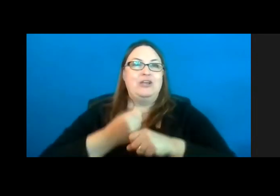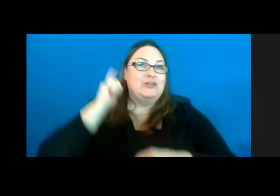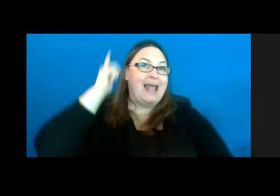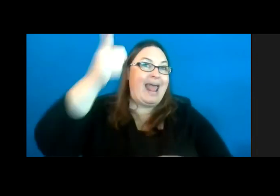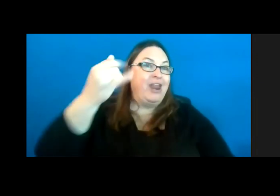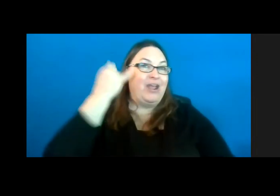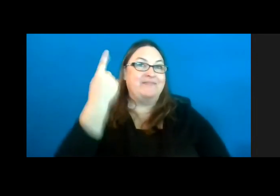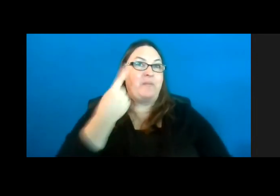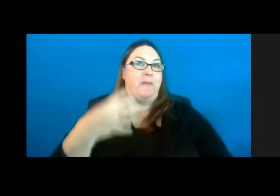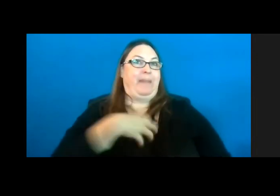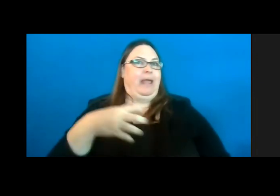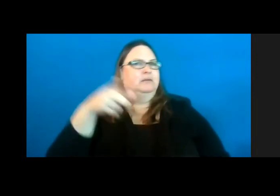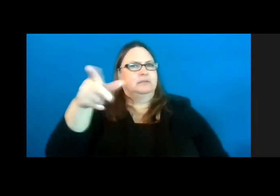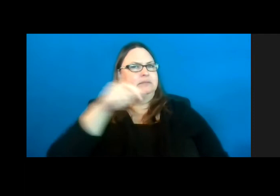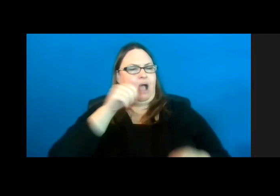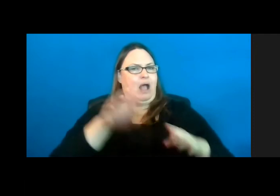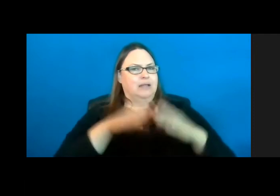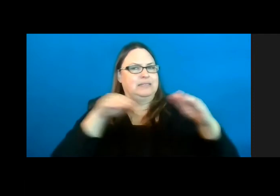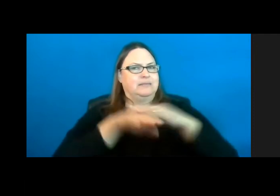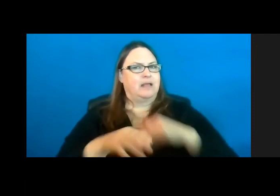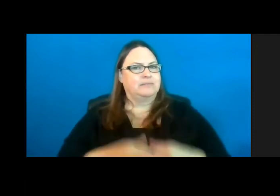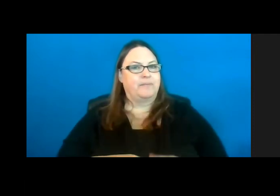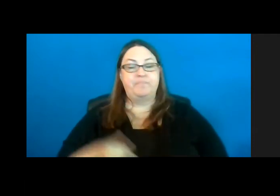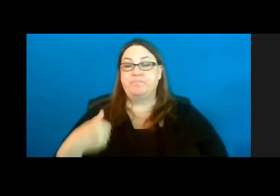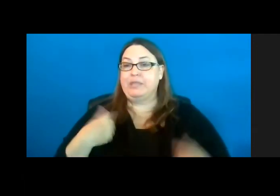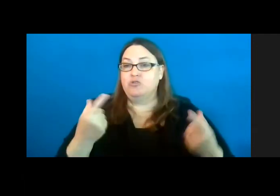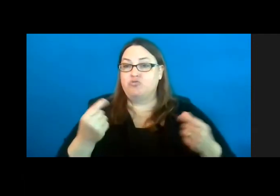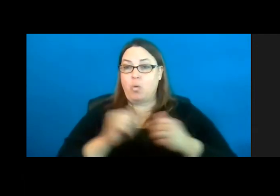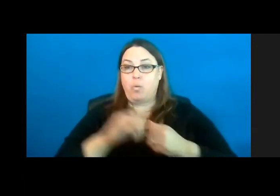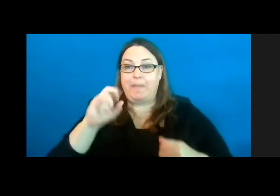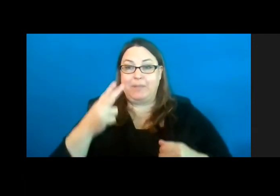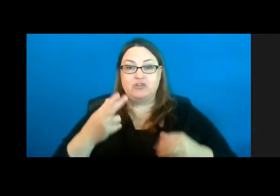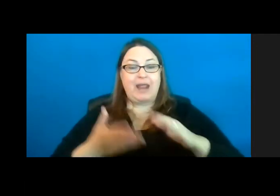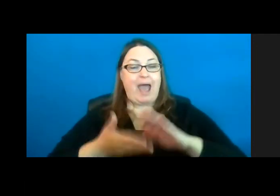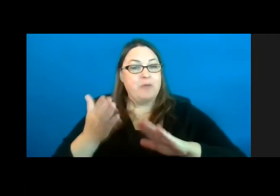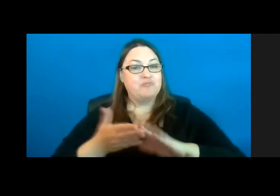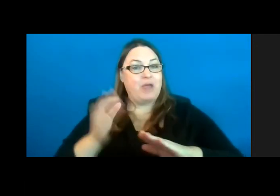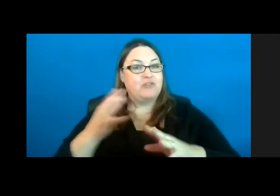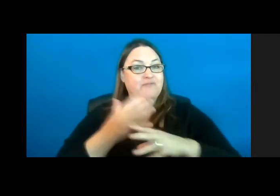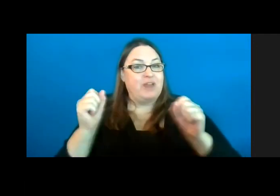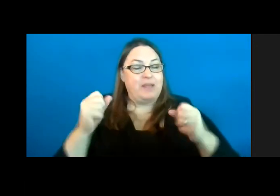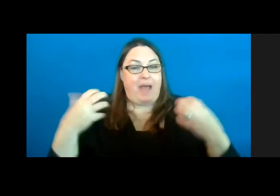So, what I do with Michigan Operation Freedom Outdoors is I expand accessible opportunities